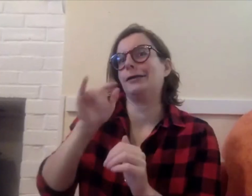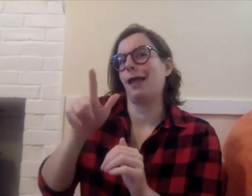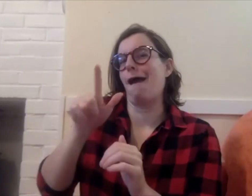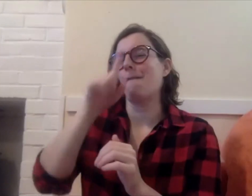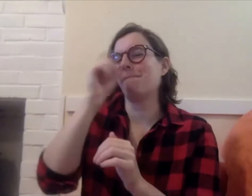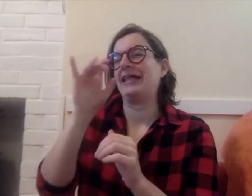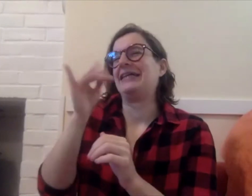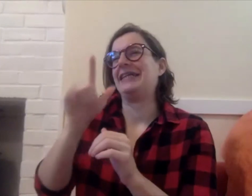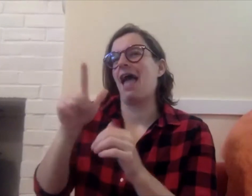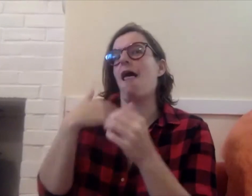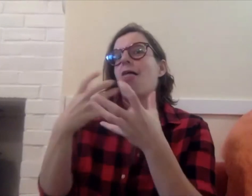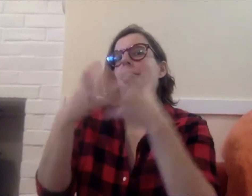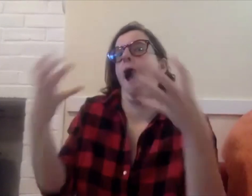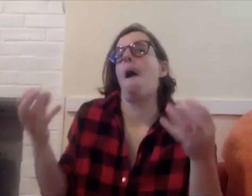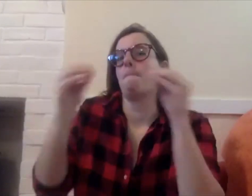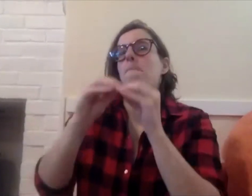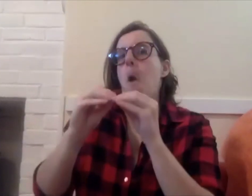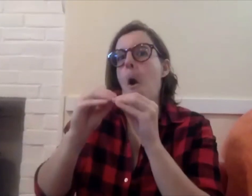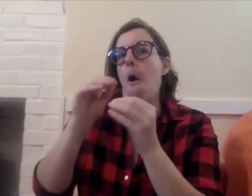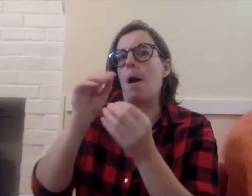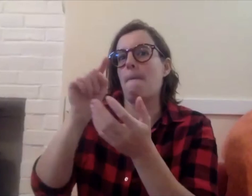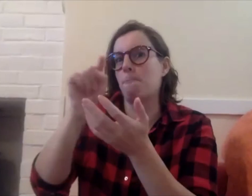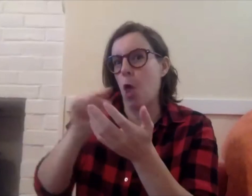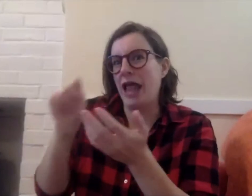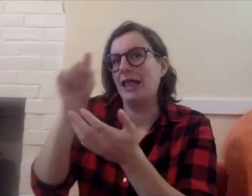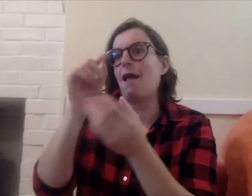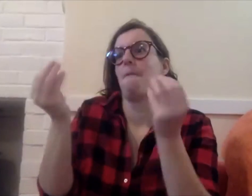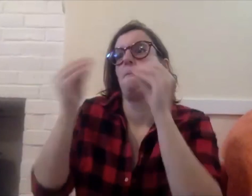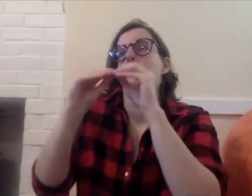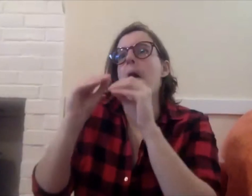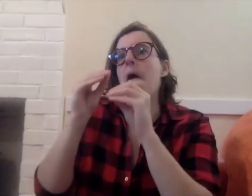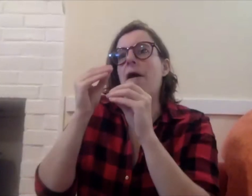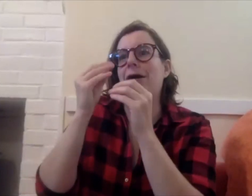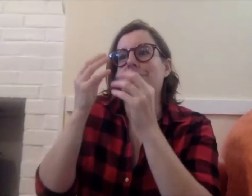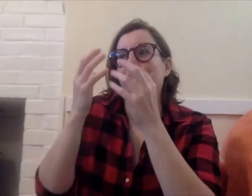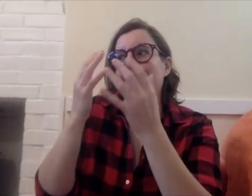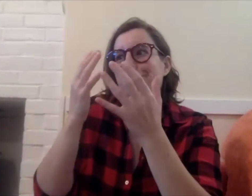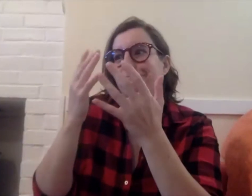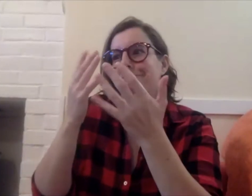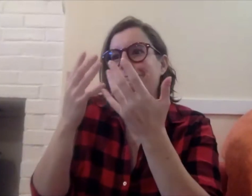film is actually simpler than digital. With digital, there are so many more